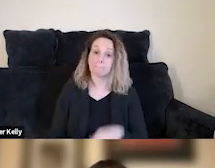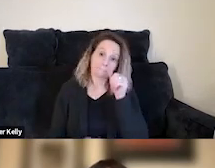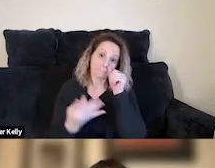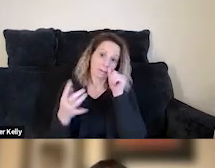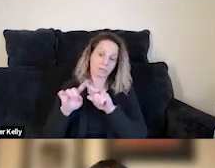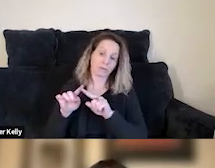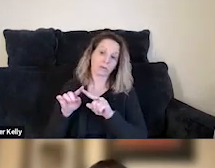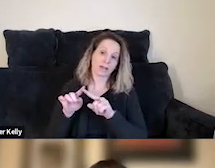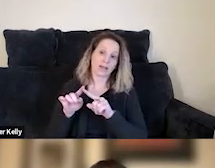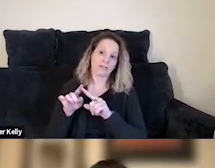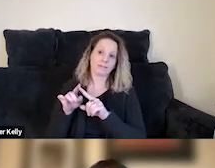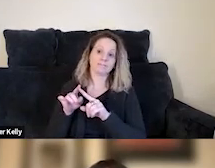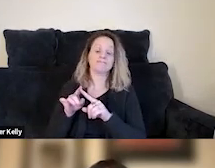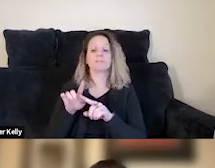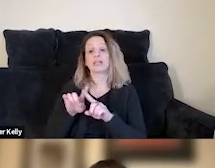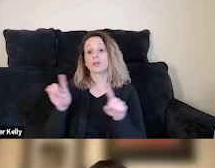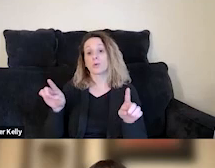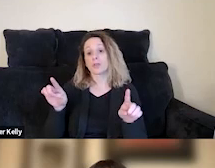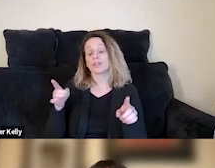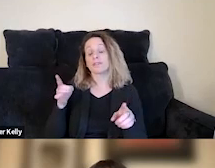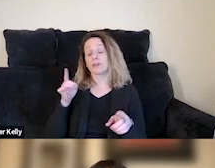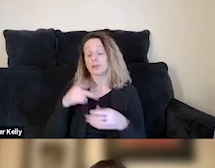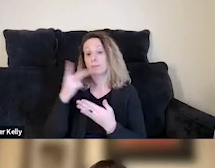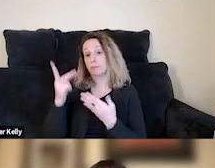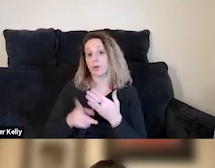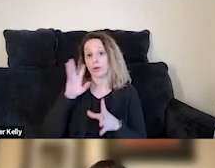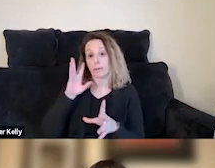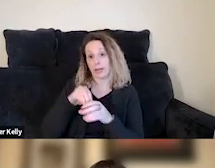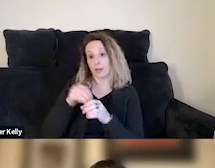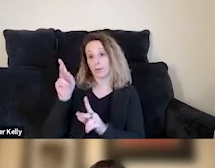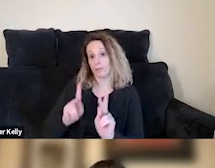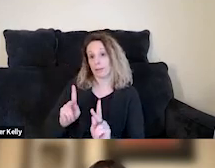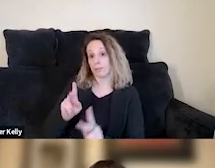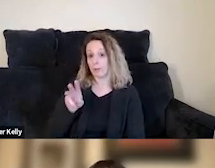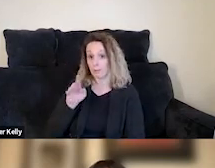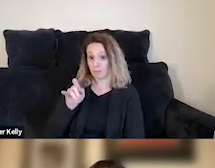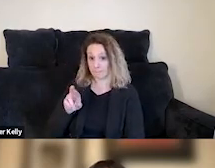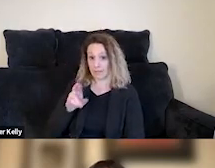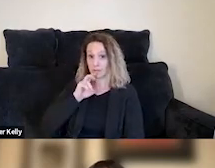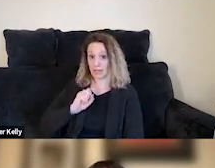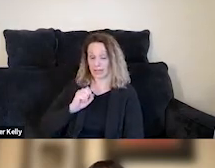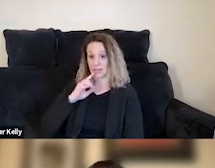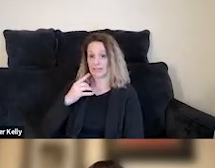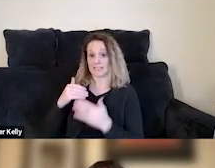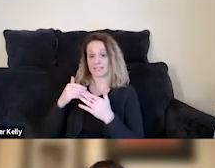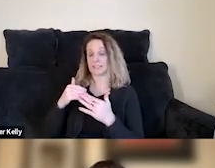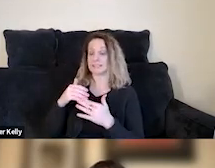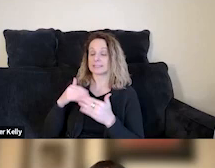So, the diversion program I mentioned before includes people who are minors. And so young people here in the Bay Area, who are minors,